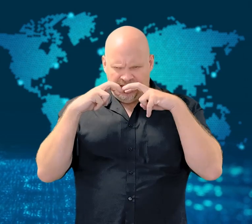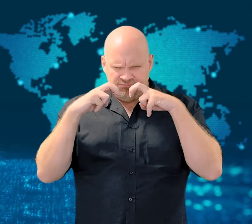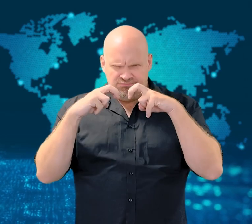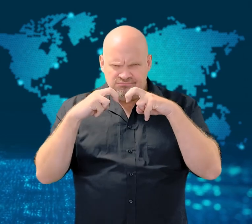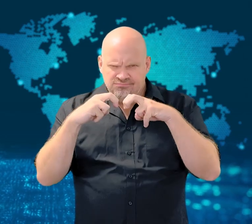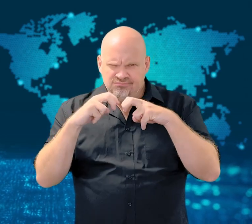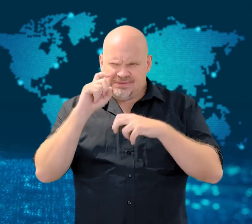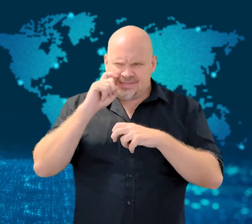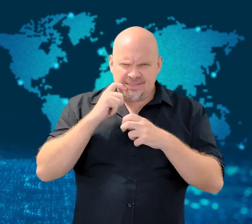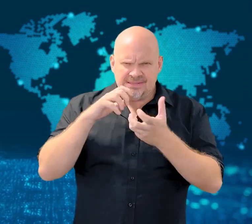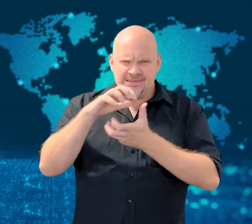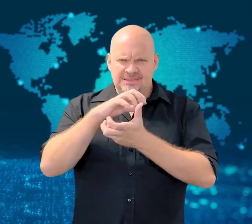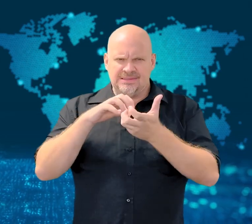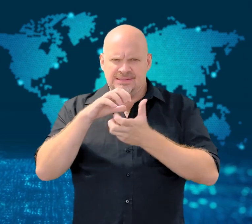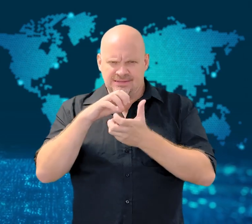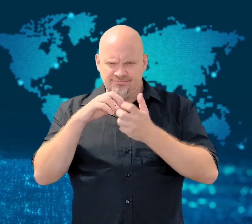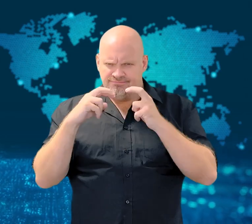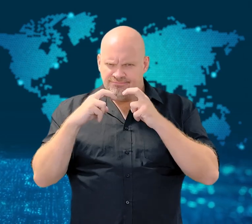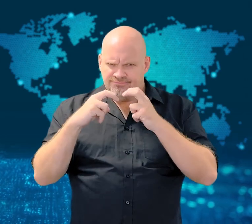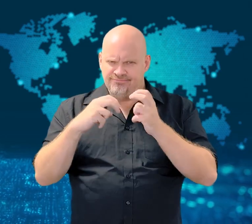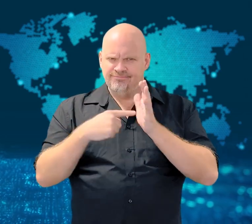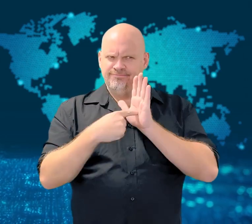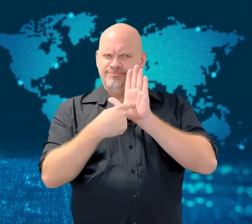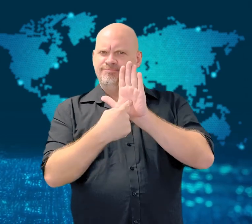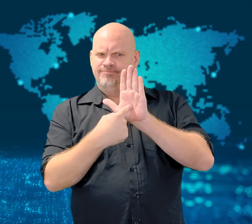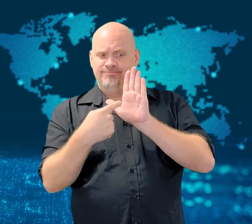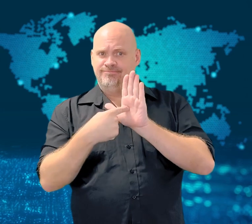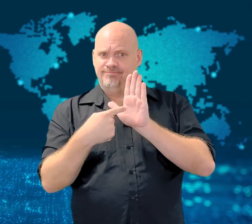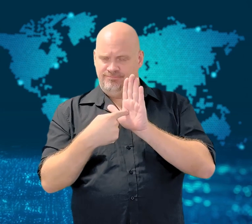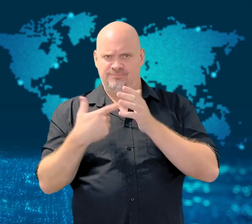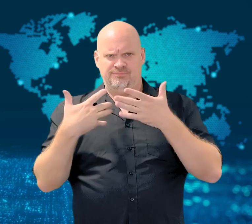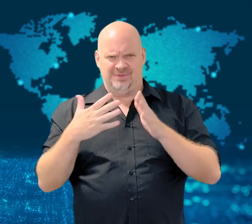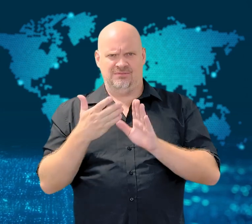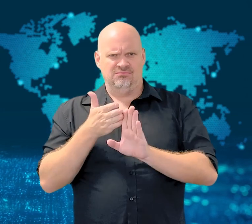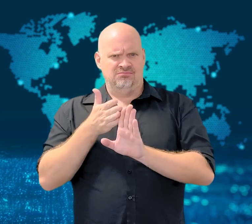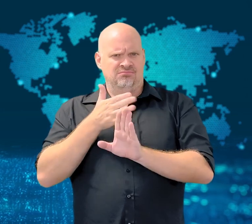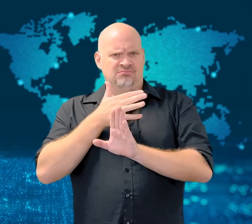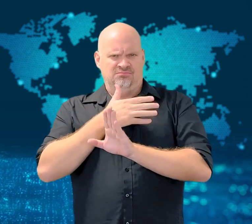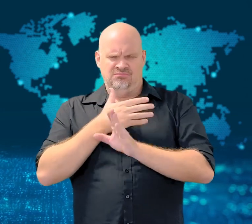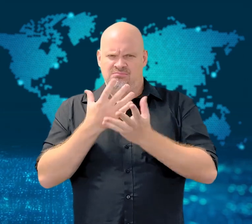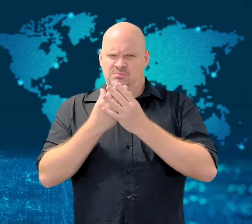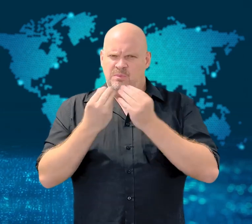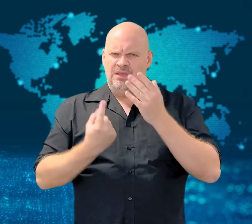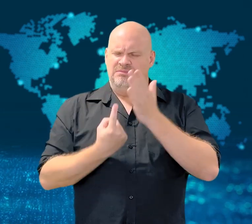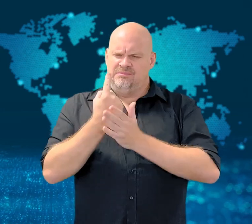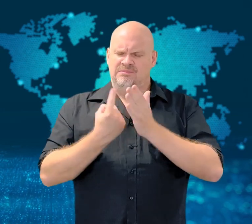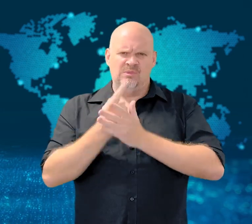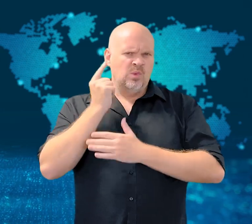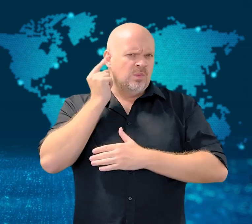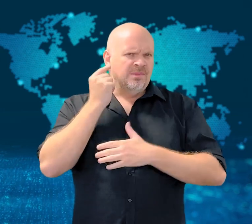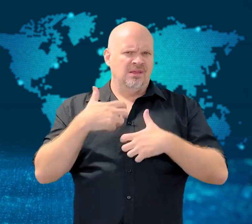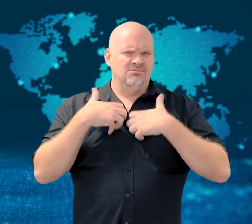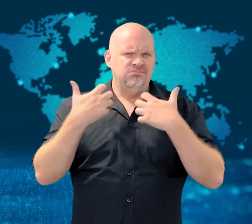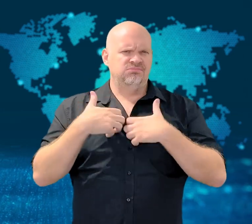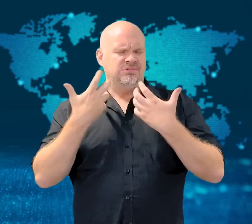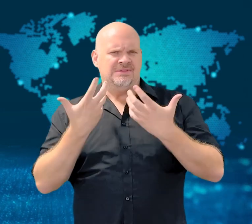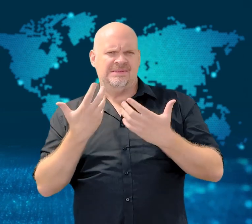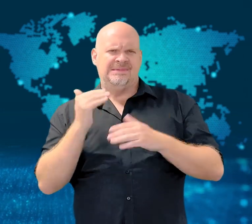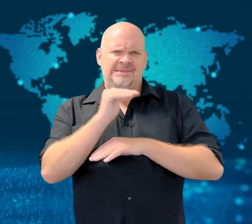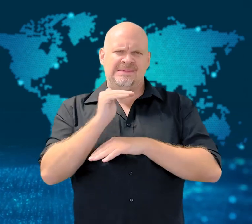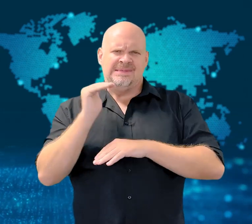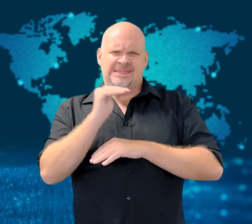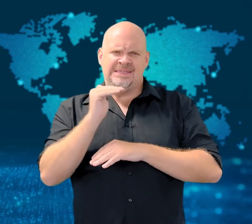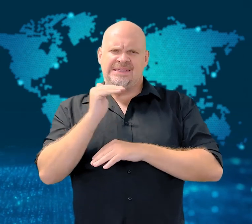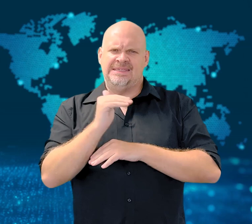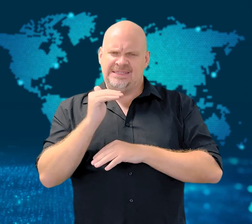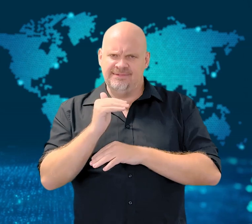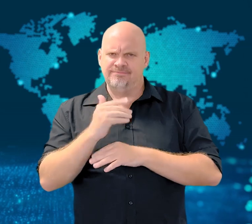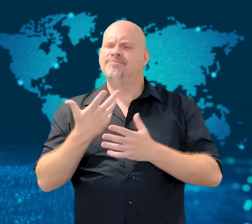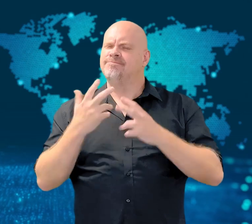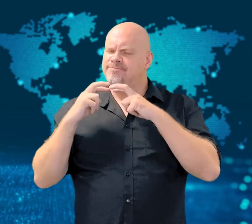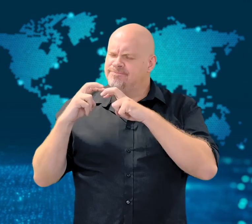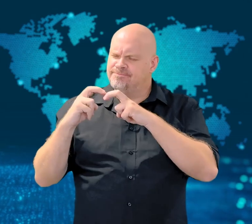The review of the research camps came after several complaints, and the resulting report